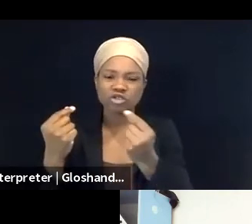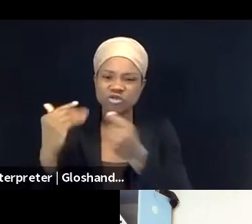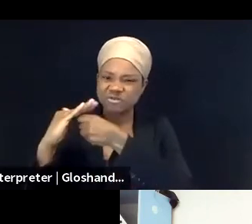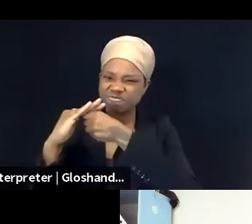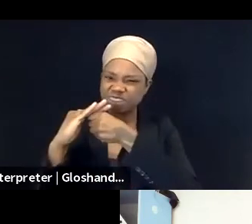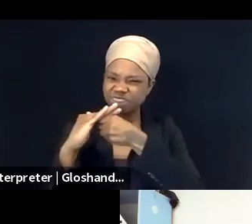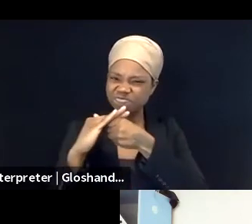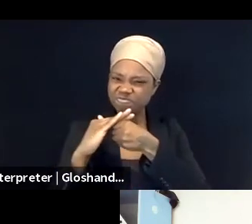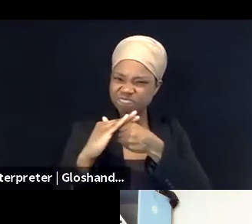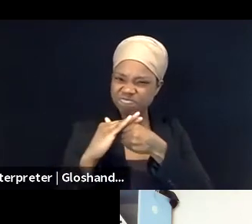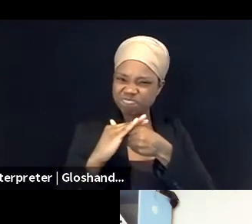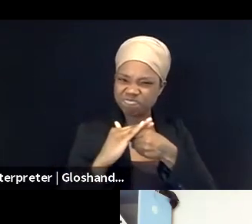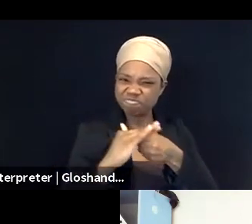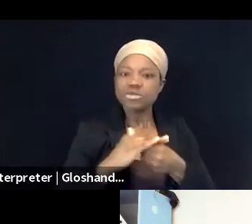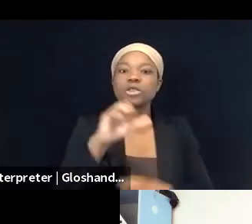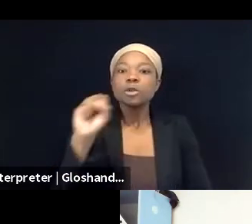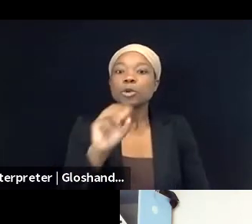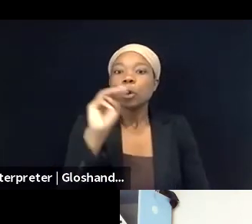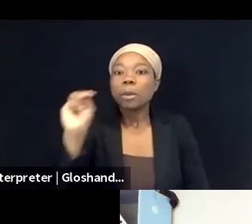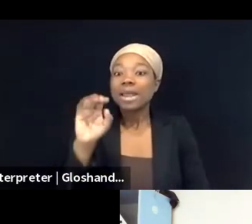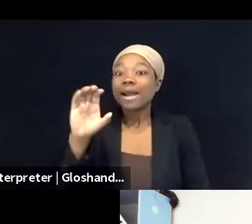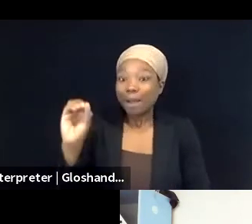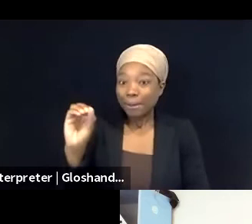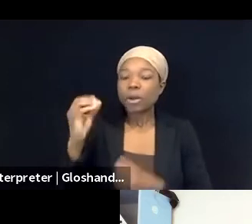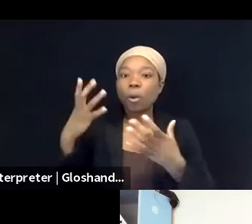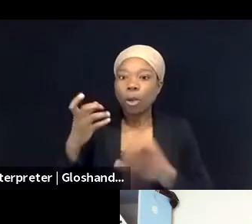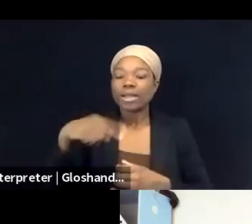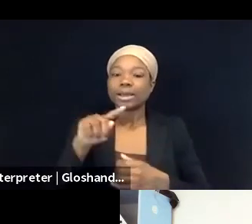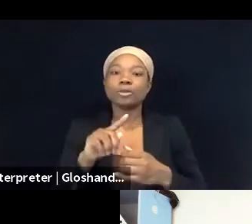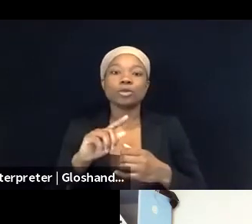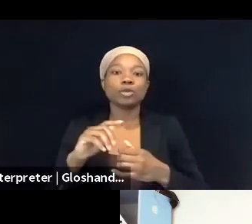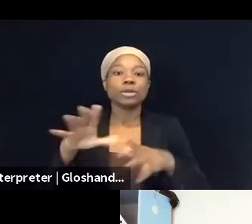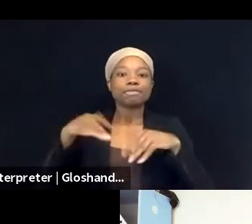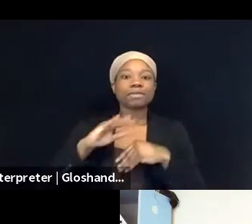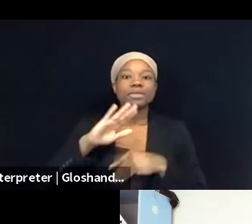to adopt their own definition of incitement and their own definition of what is tourism